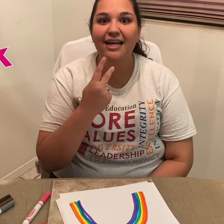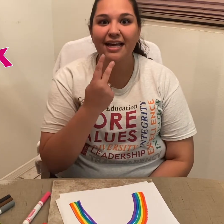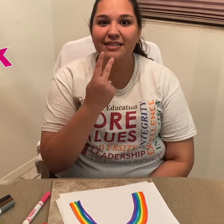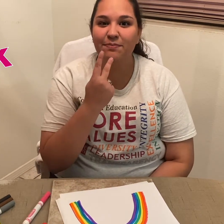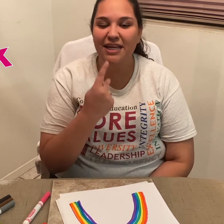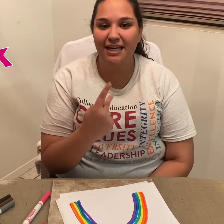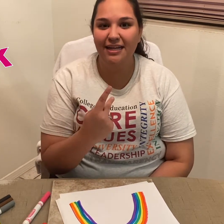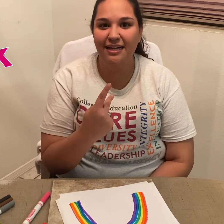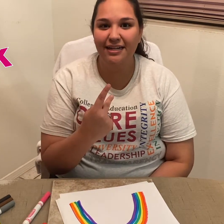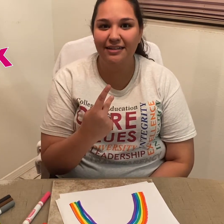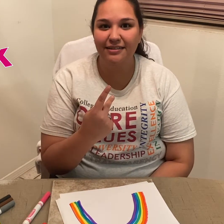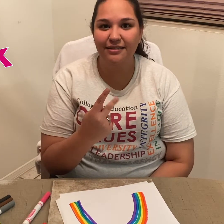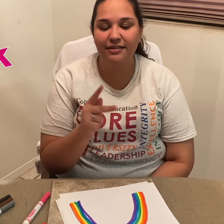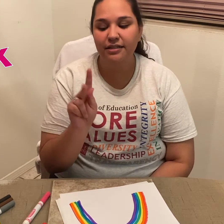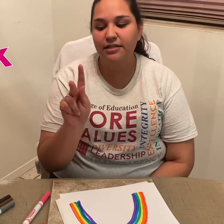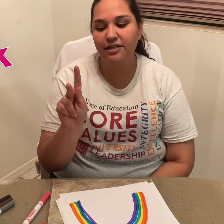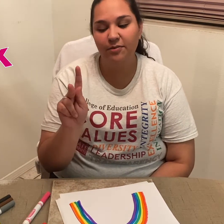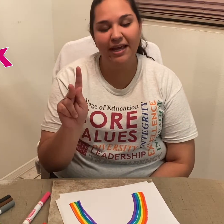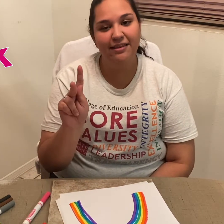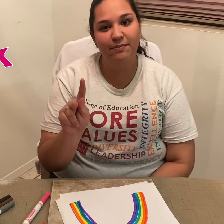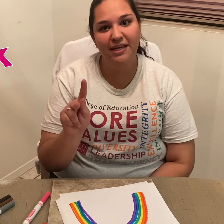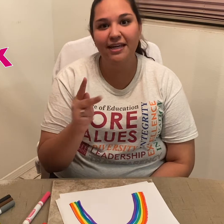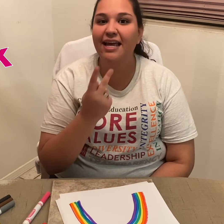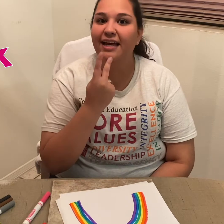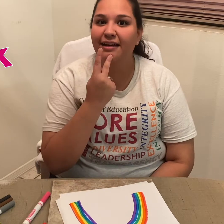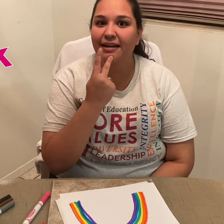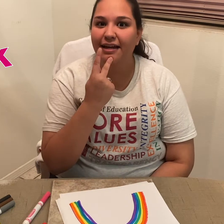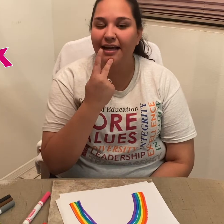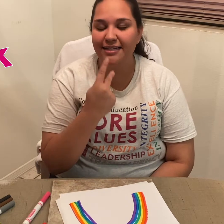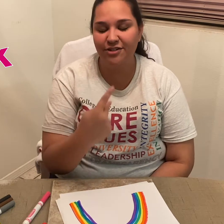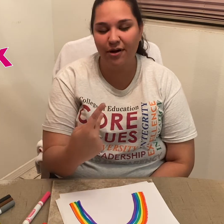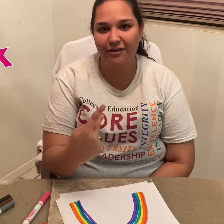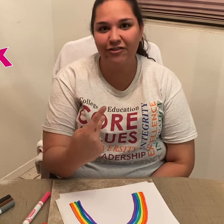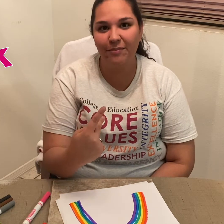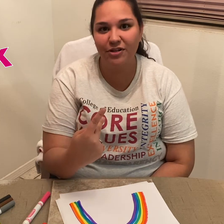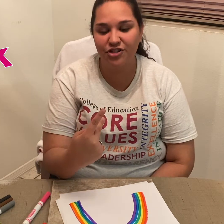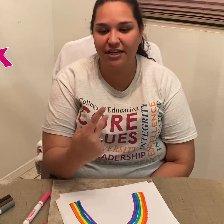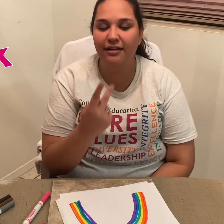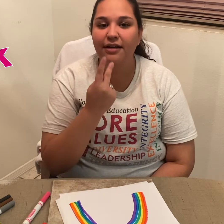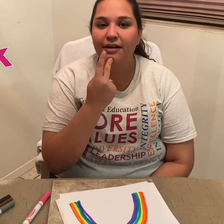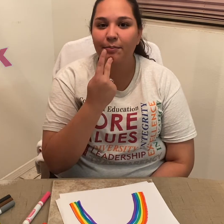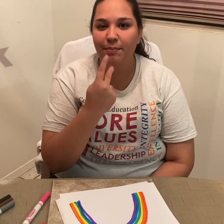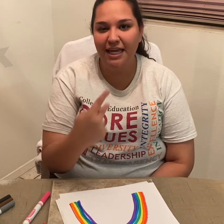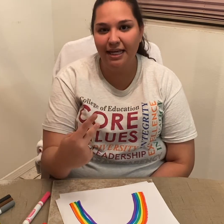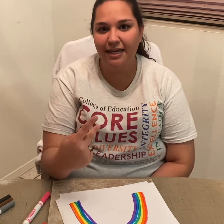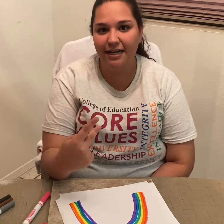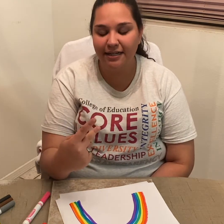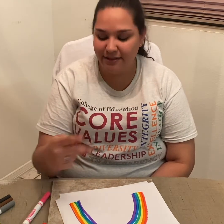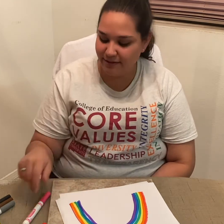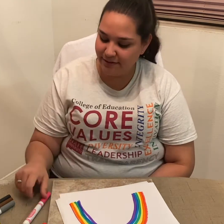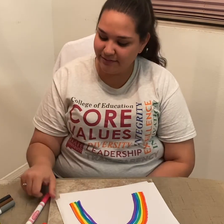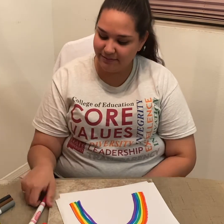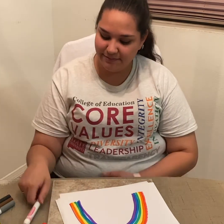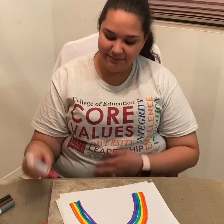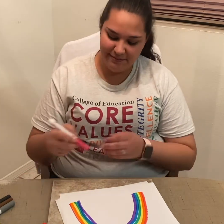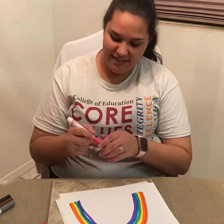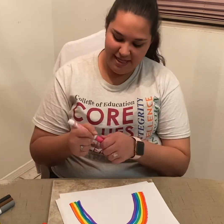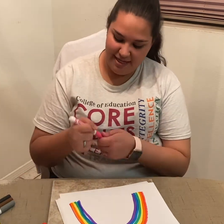is: *signs 'pink'* So, you make the 'p' again and draw it from your chin. *Signs 'pink'*